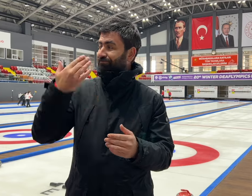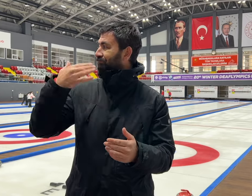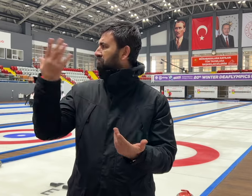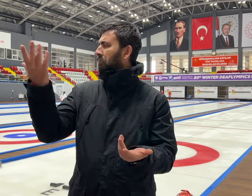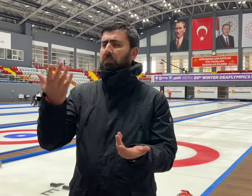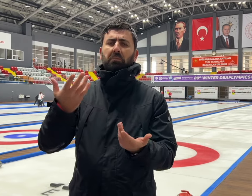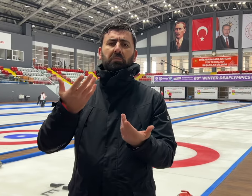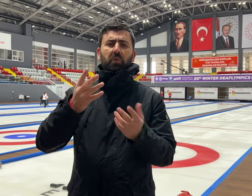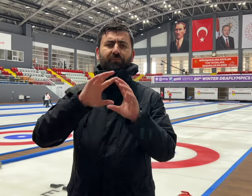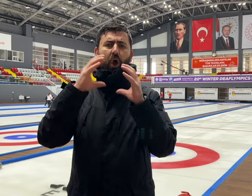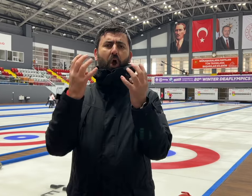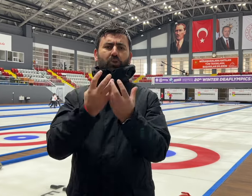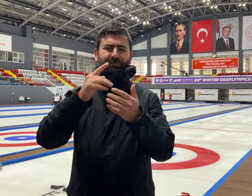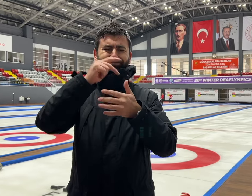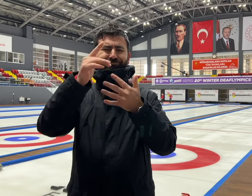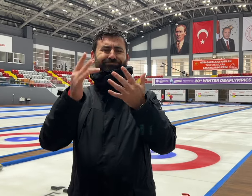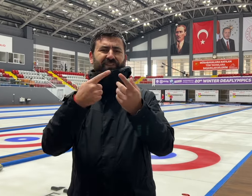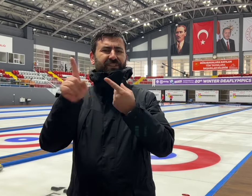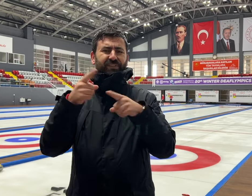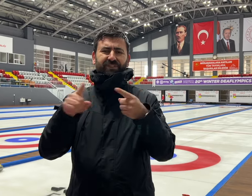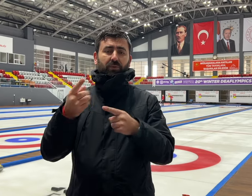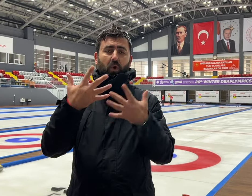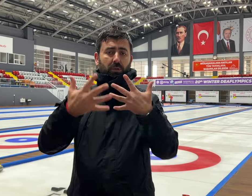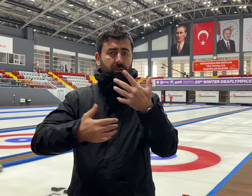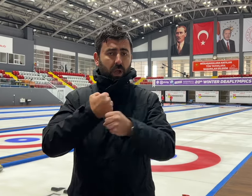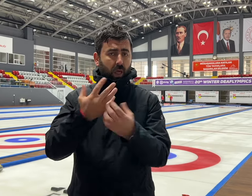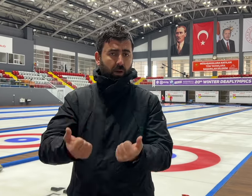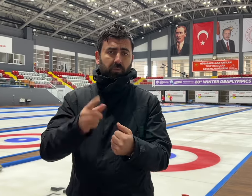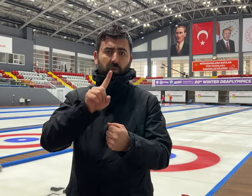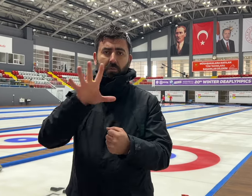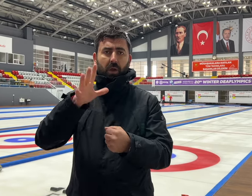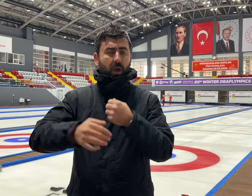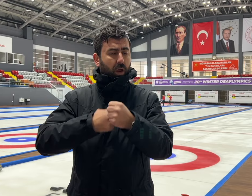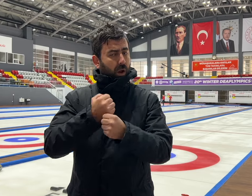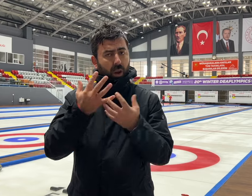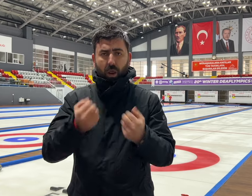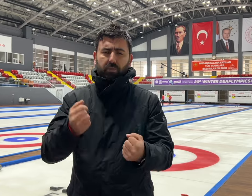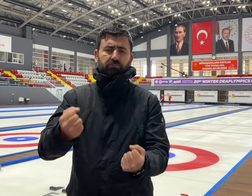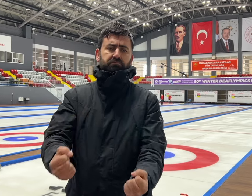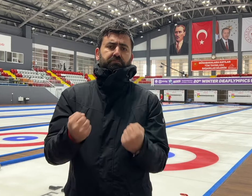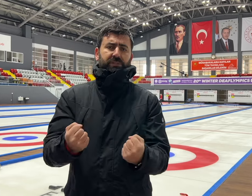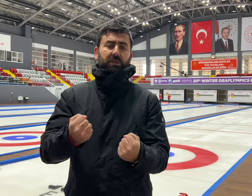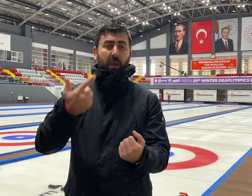there who have been well trained for years. Hopefully, our athletes